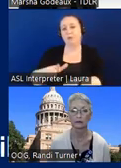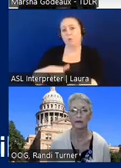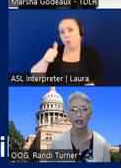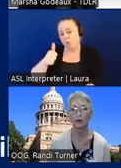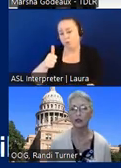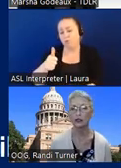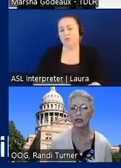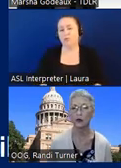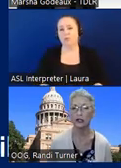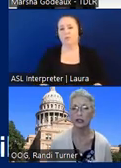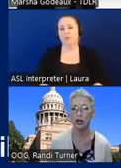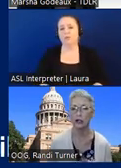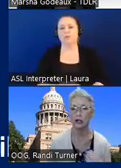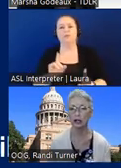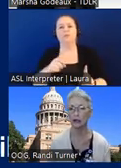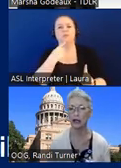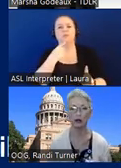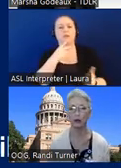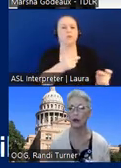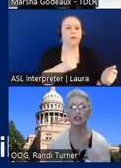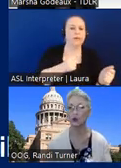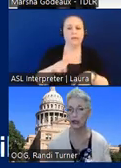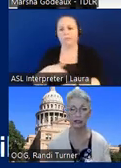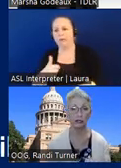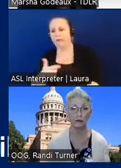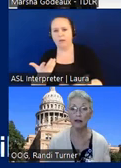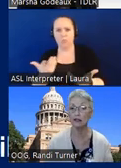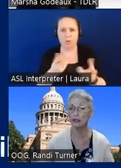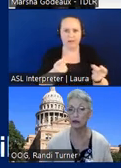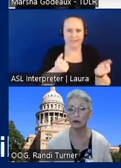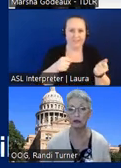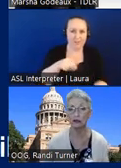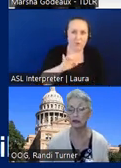we were saying when you say freaking long like how what is quick is it a month is it three months is